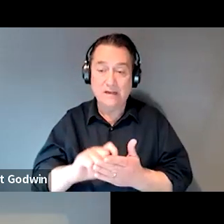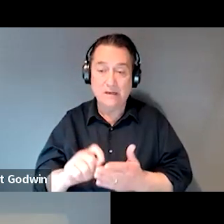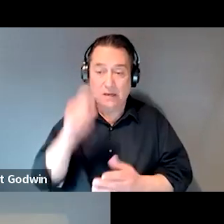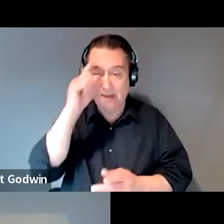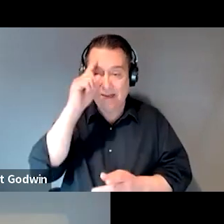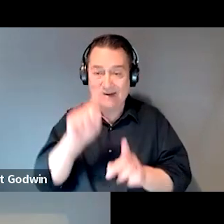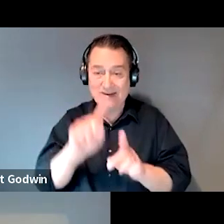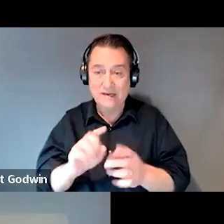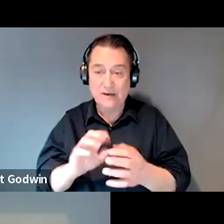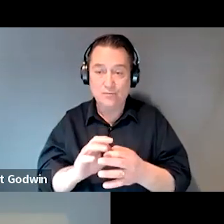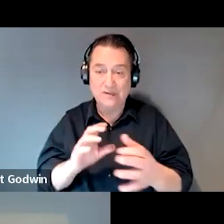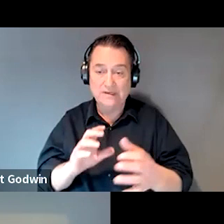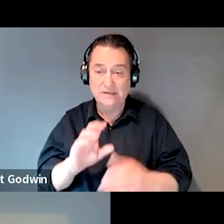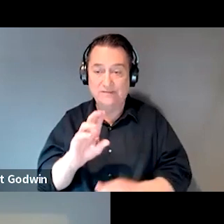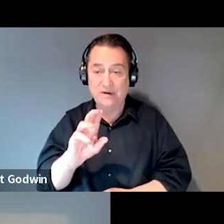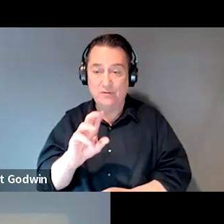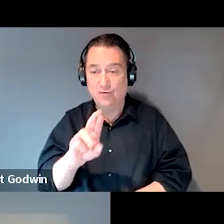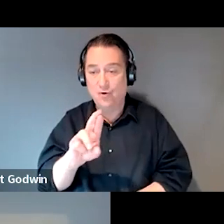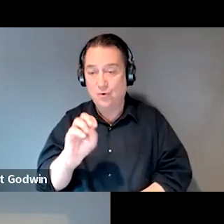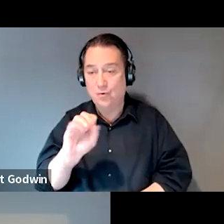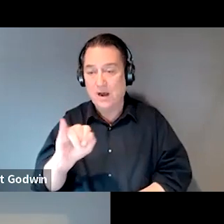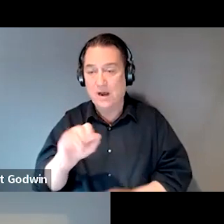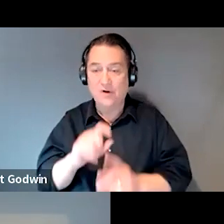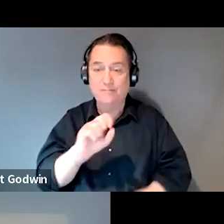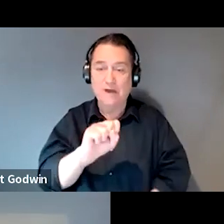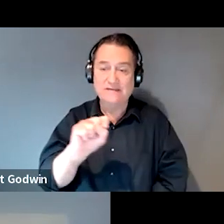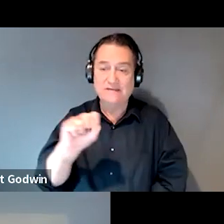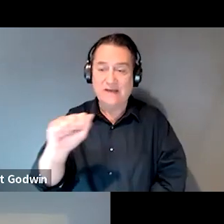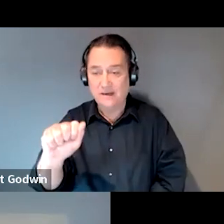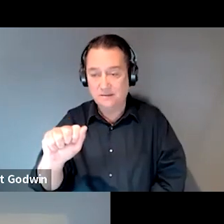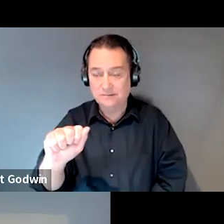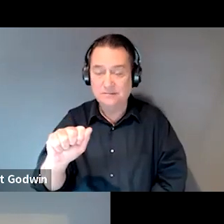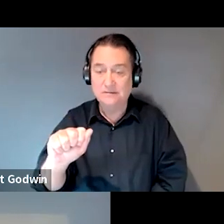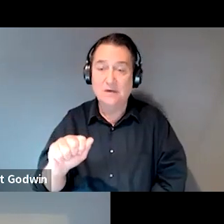for consent of information from social security and they actually have it on there